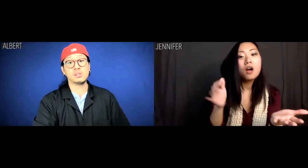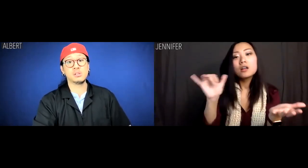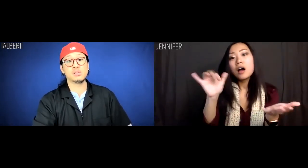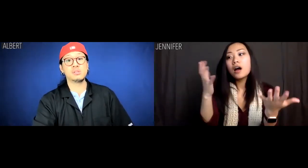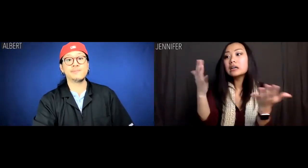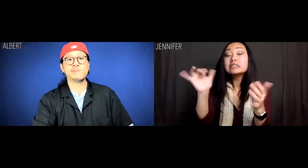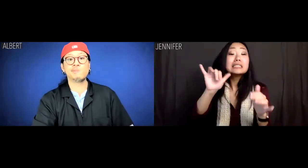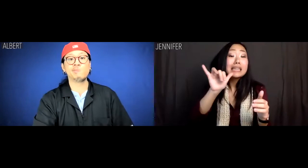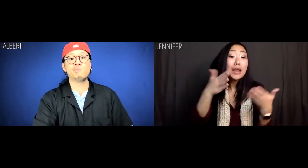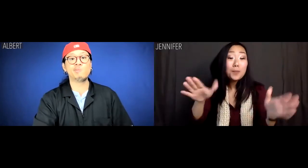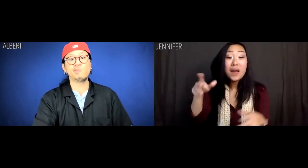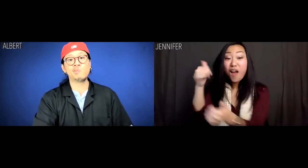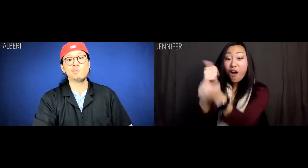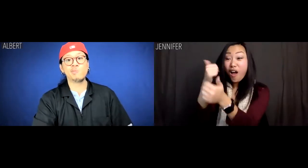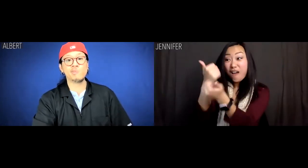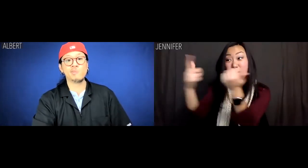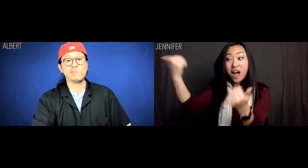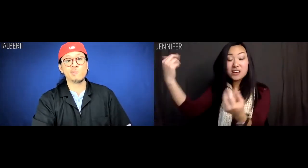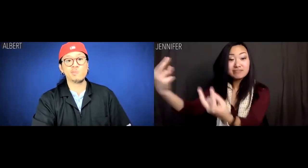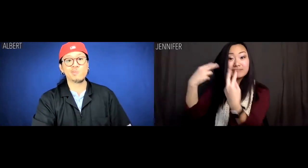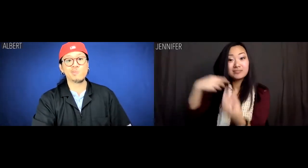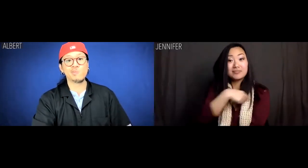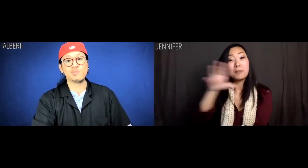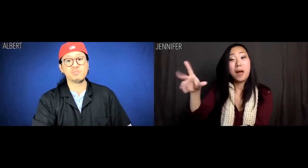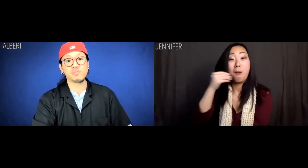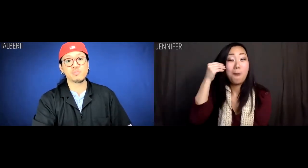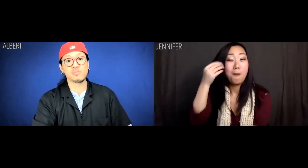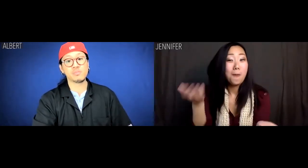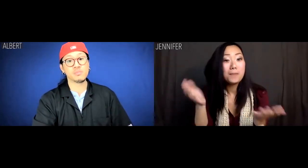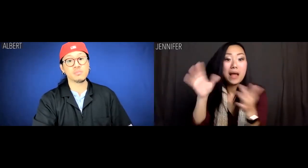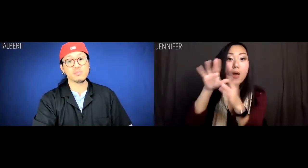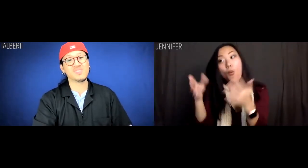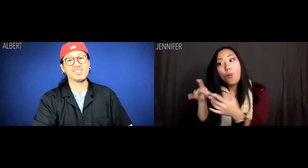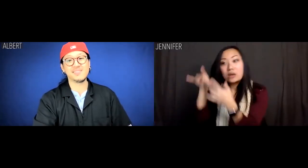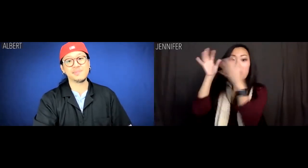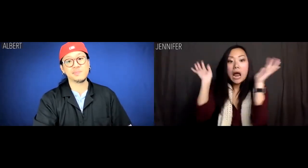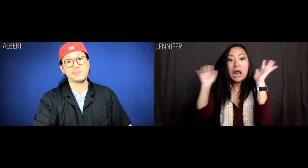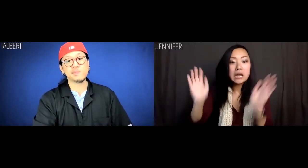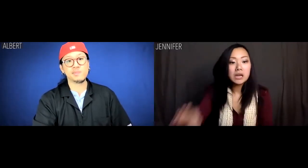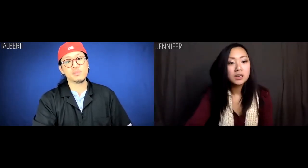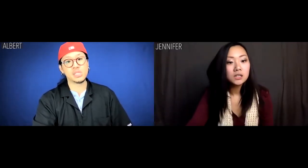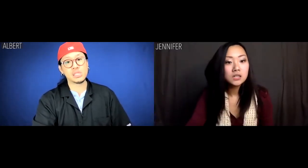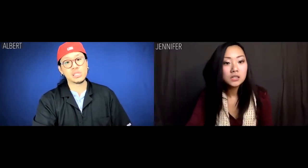Like in the same way others viewed us as exotic back home....